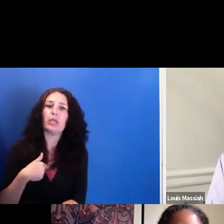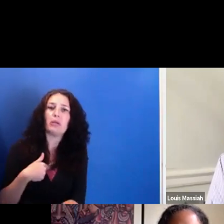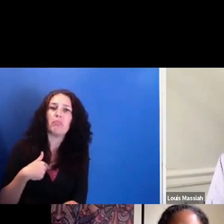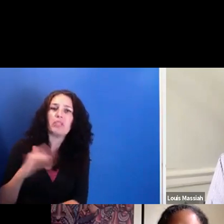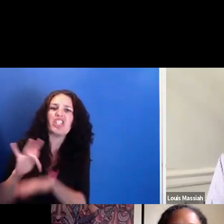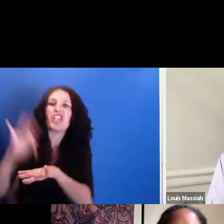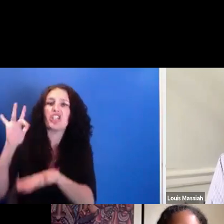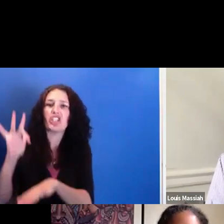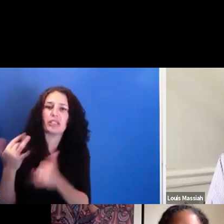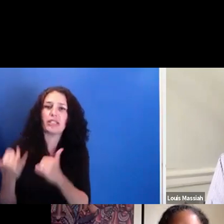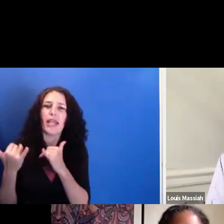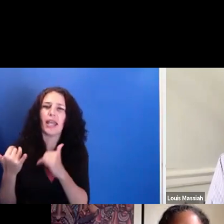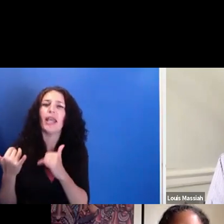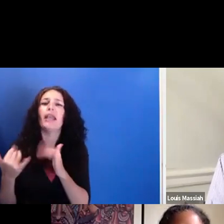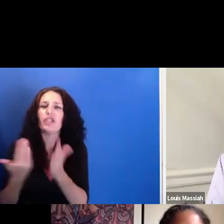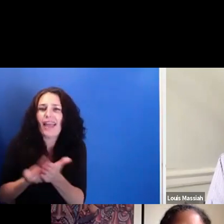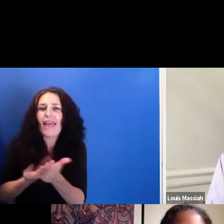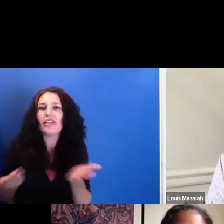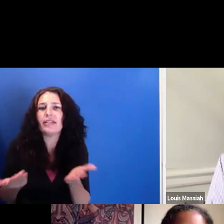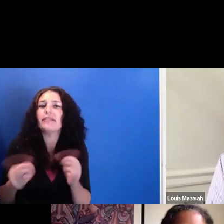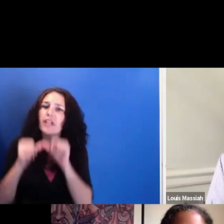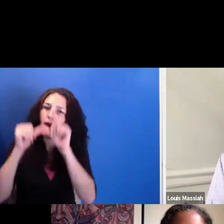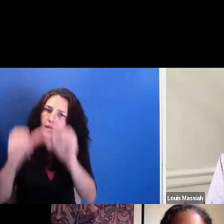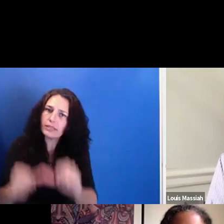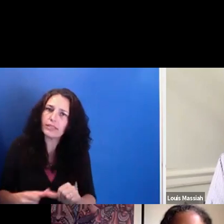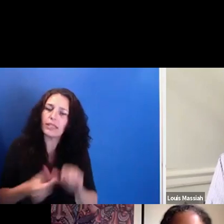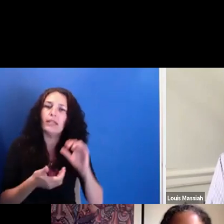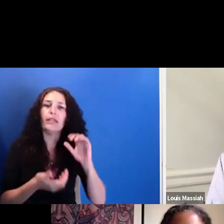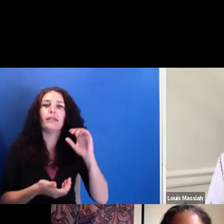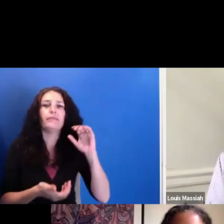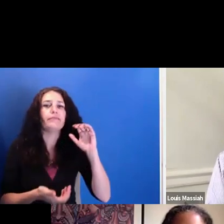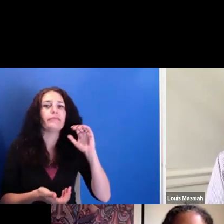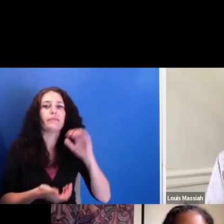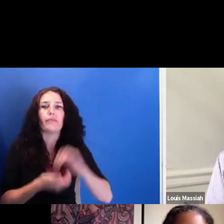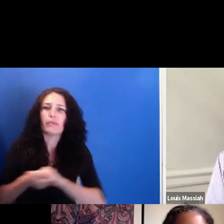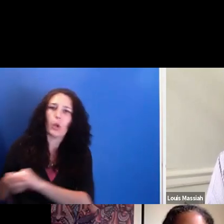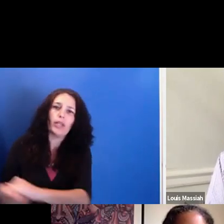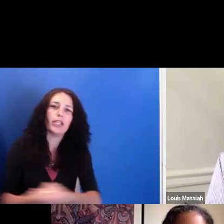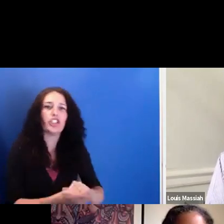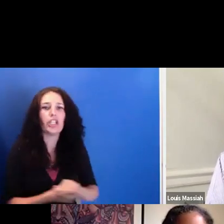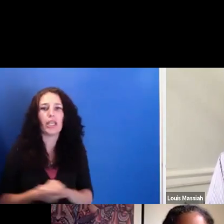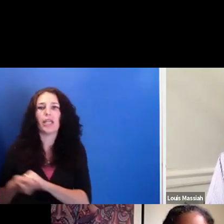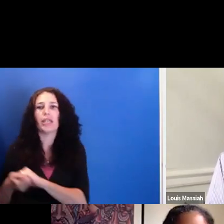and collaboration and then, you know, a film I can't stop talking about this week, "Spirits of Rebellion,"